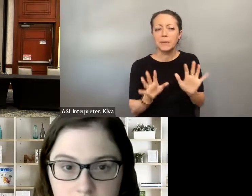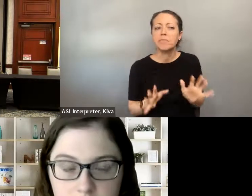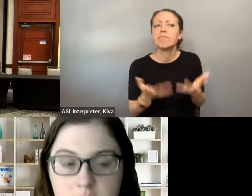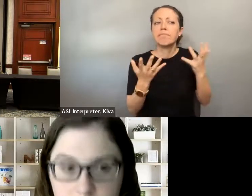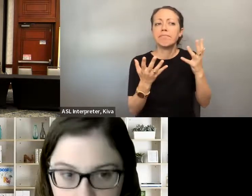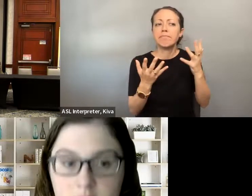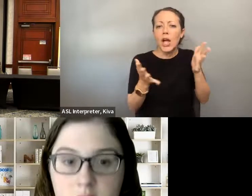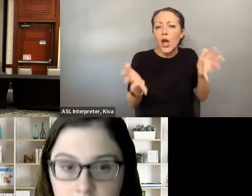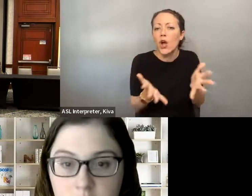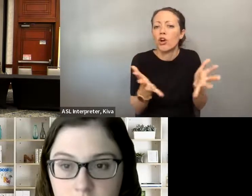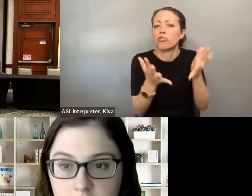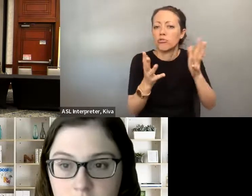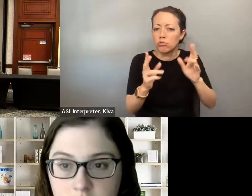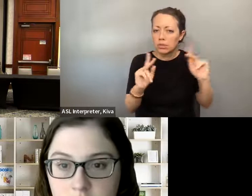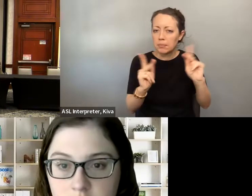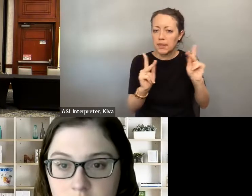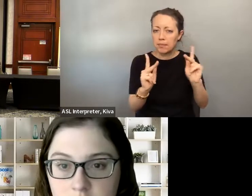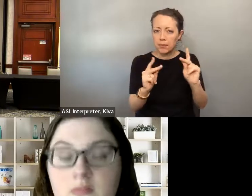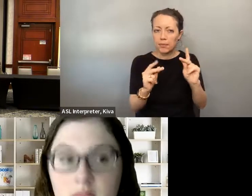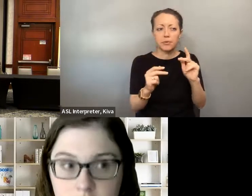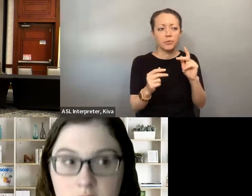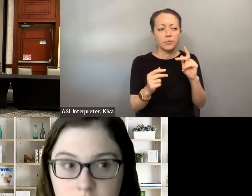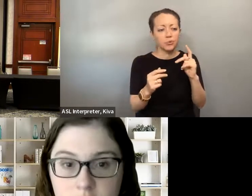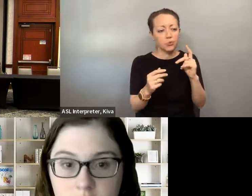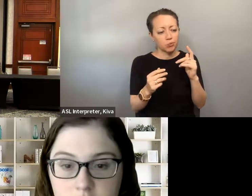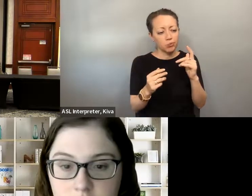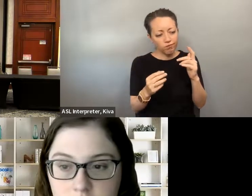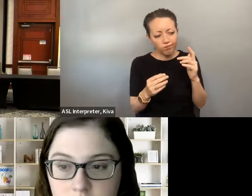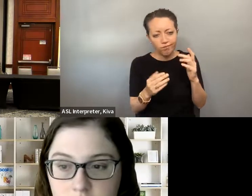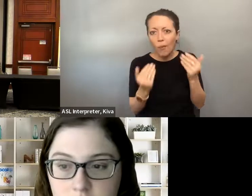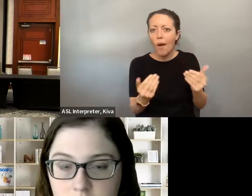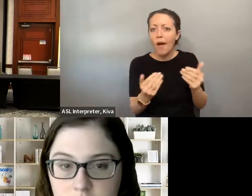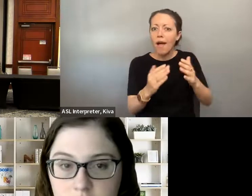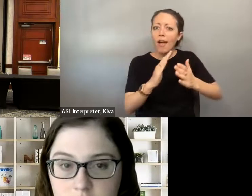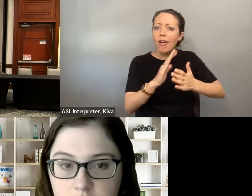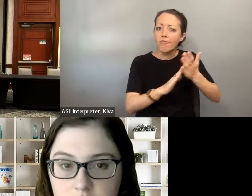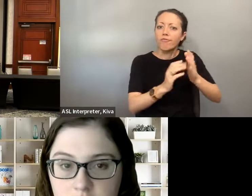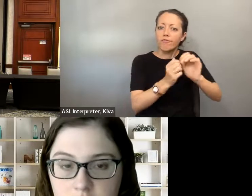This is for all panelists. What avenues exist to promote